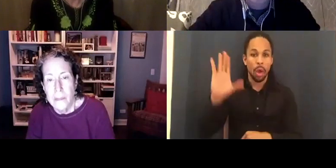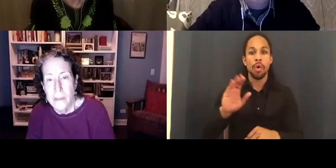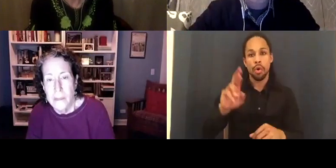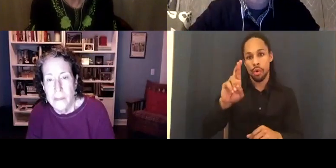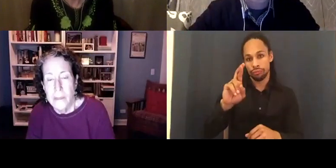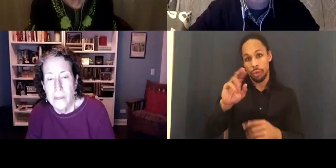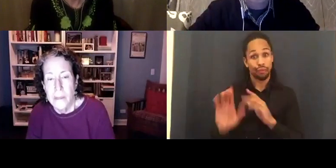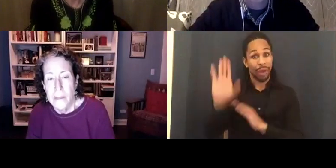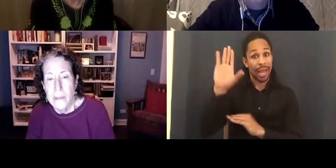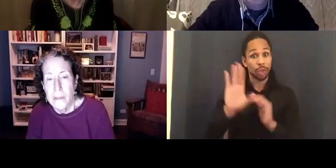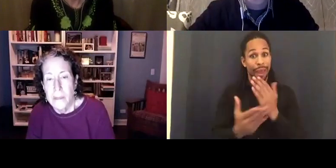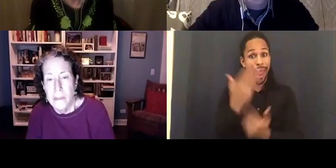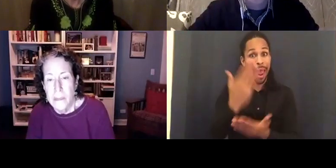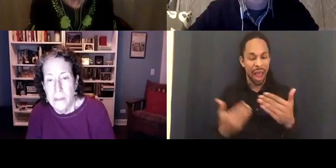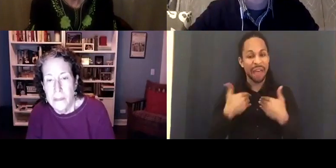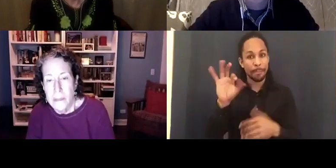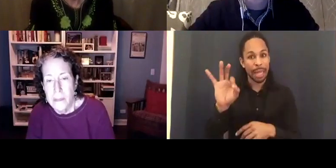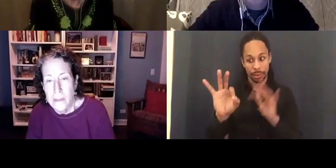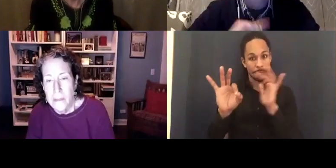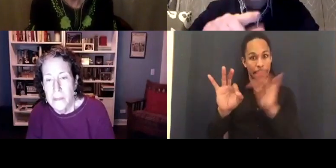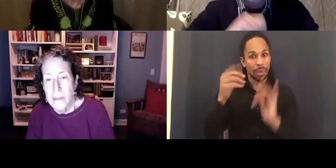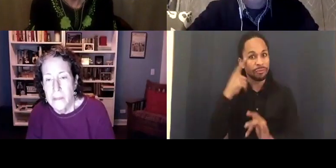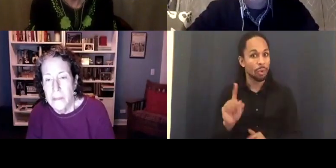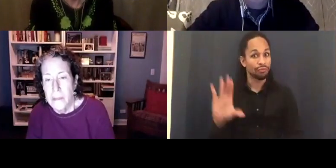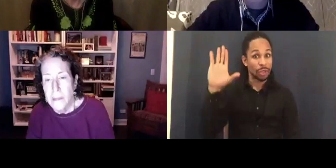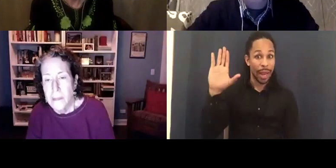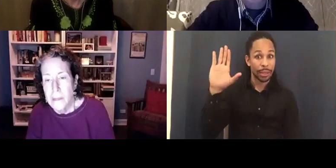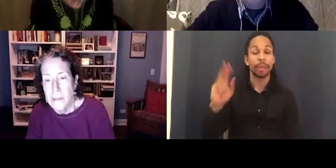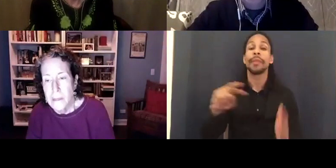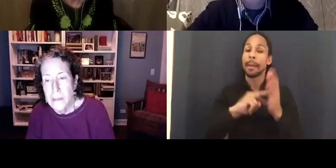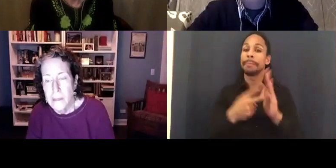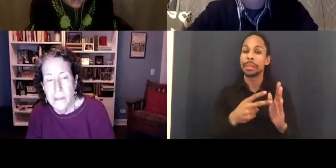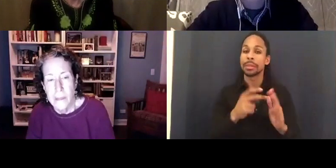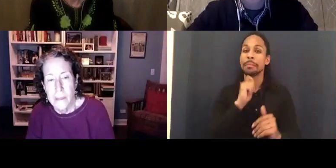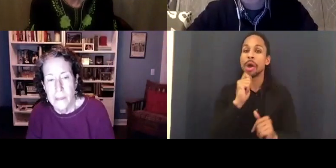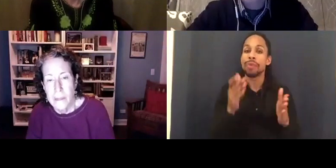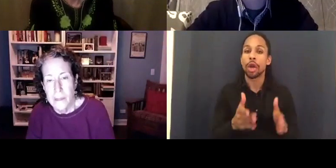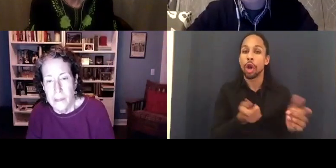And that is how you will cue our Moderator to know that. We will let you know when you are chosen.